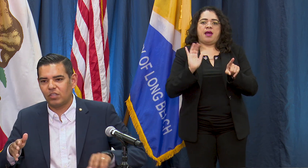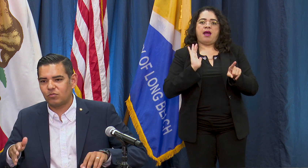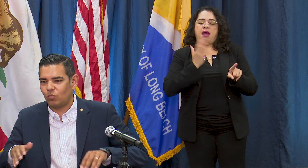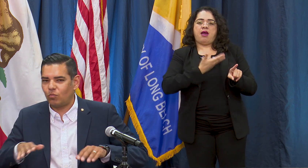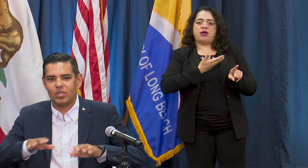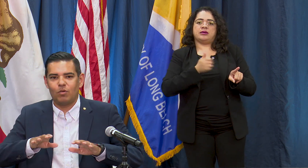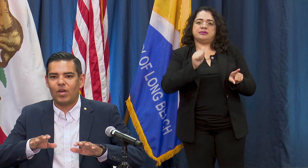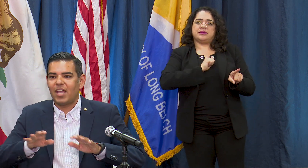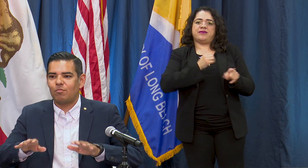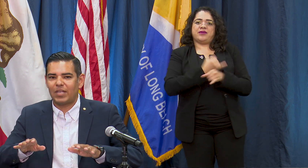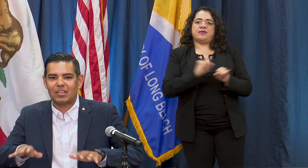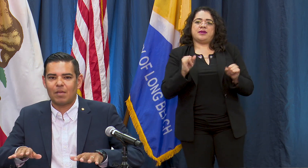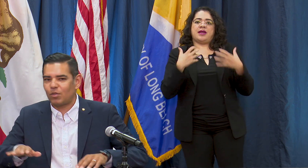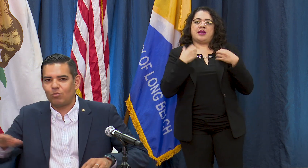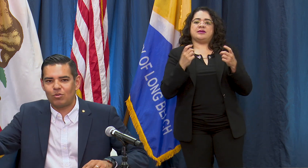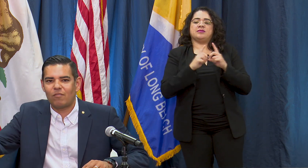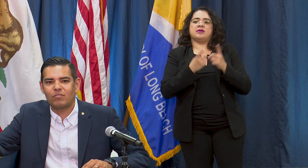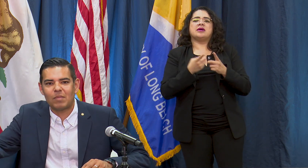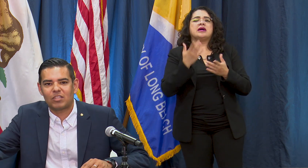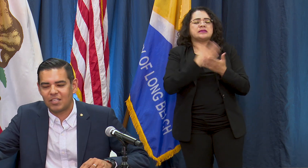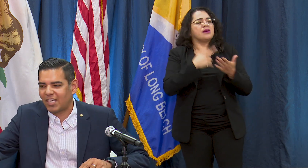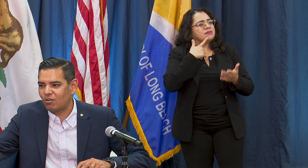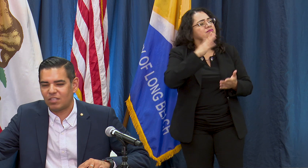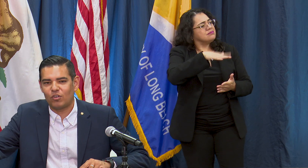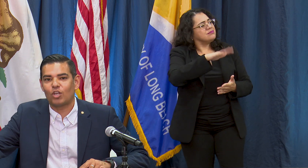is you know hey we get that but you haven't even met the indicators even on